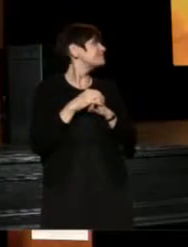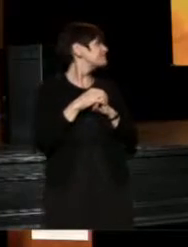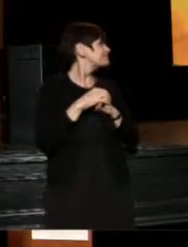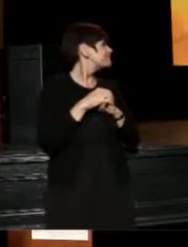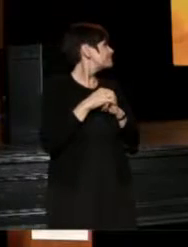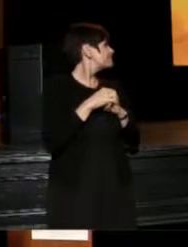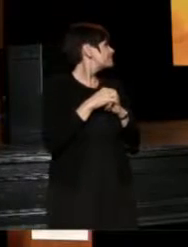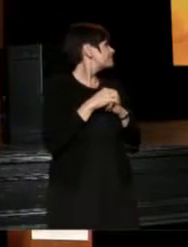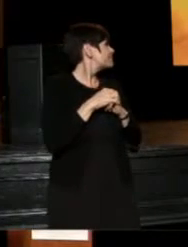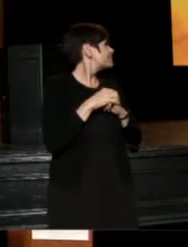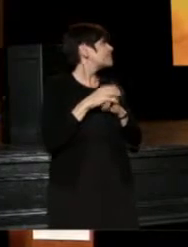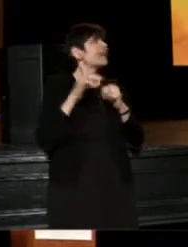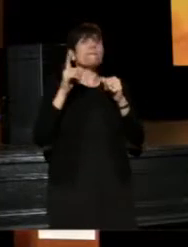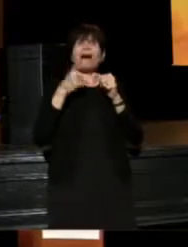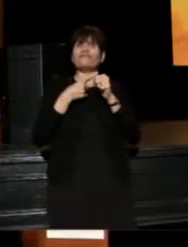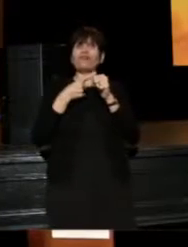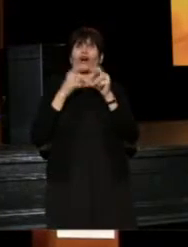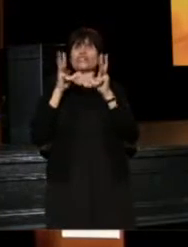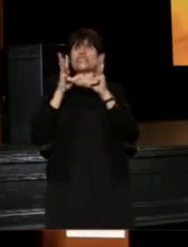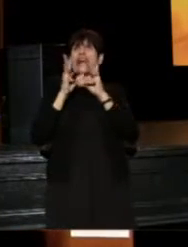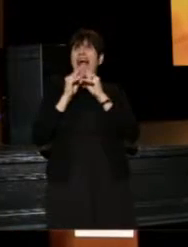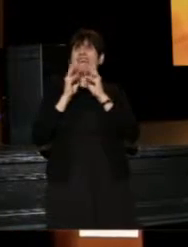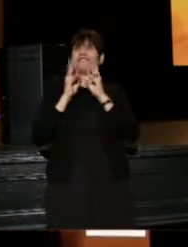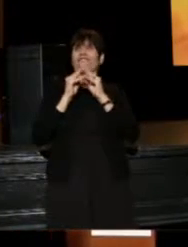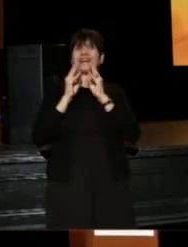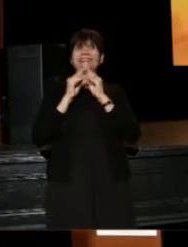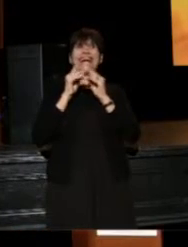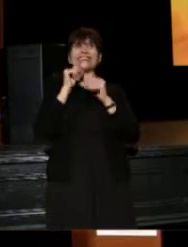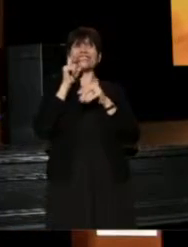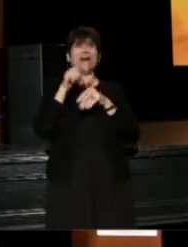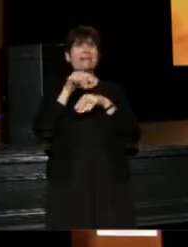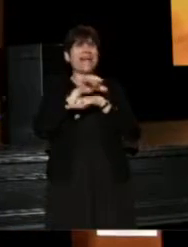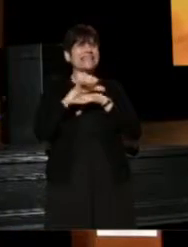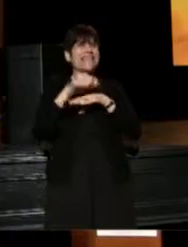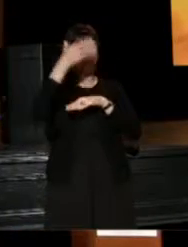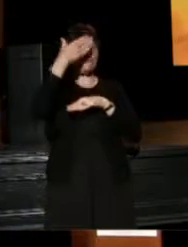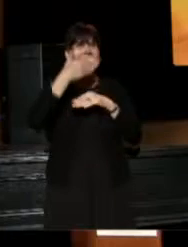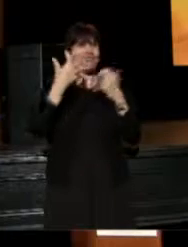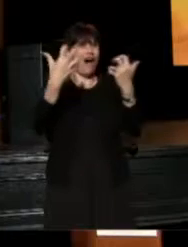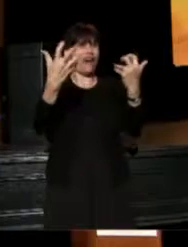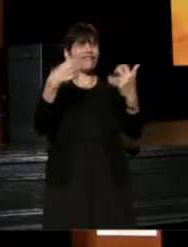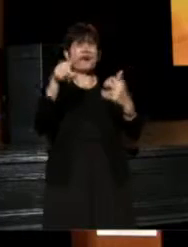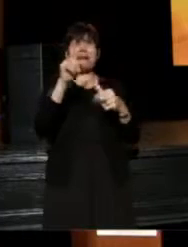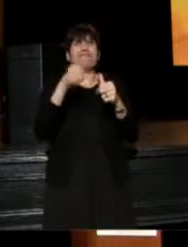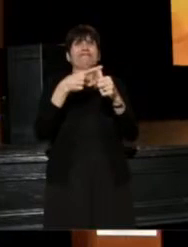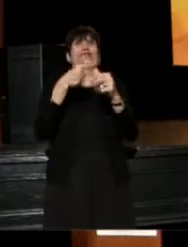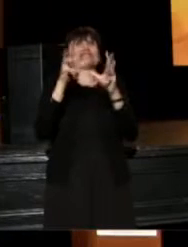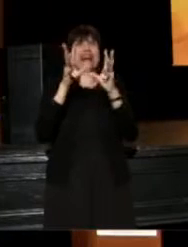(Mina) This is my first conference and I have to be on stage here, in front of you, at my first conference